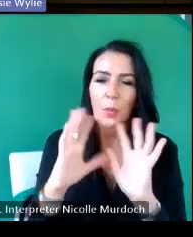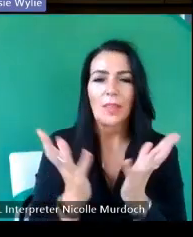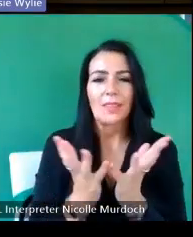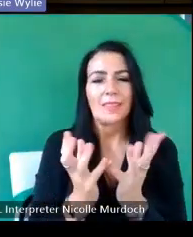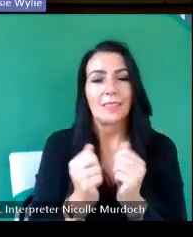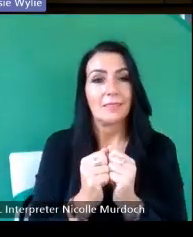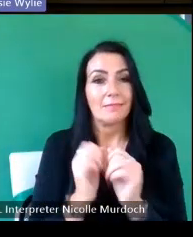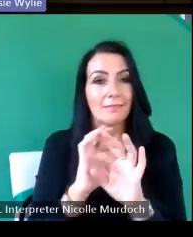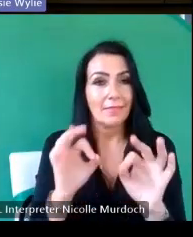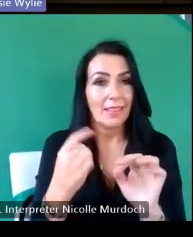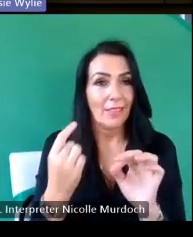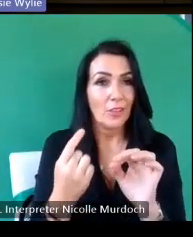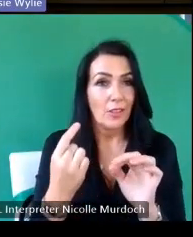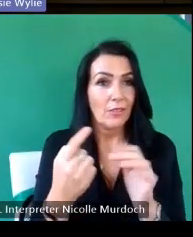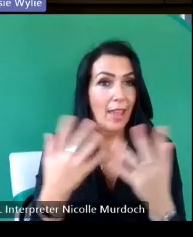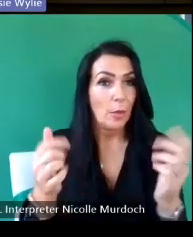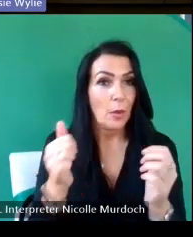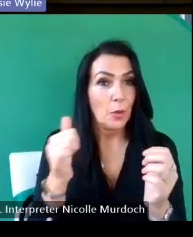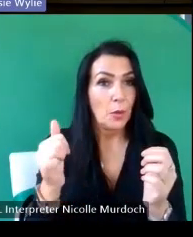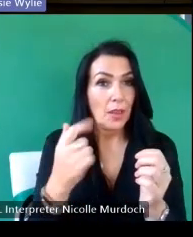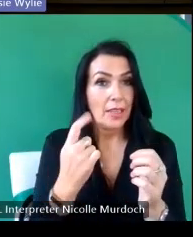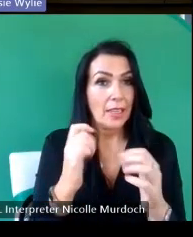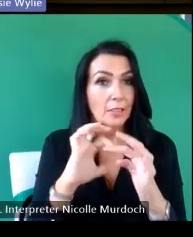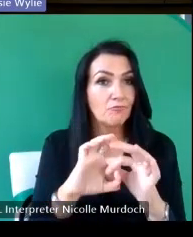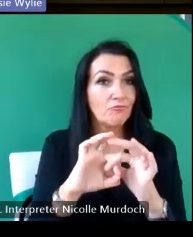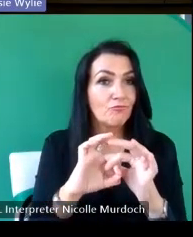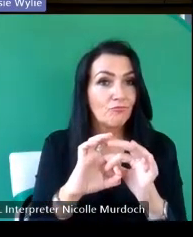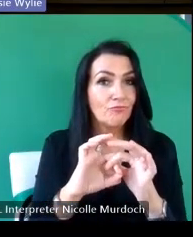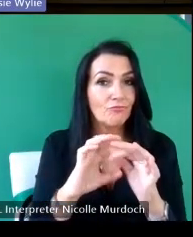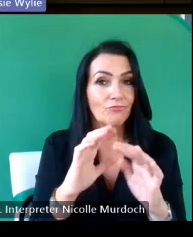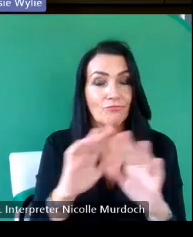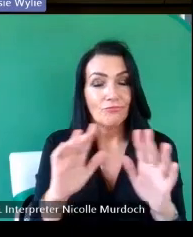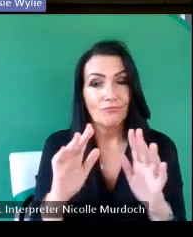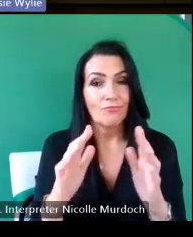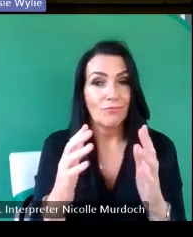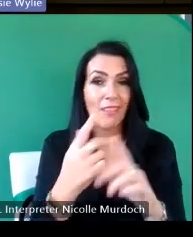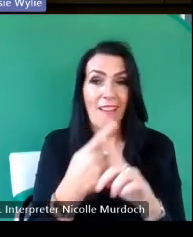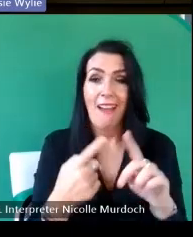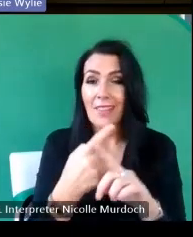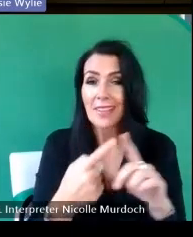or anyone you know can engage nonspecialists with half an hour of exciting passionately